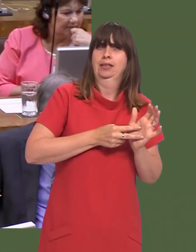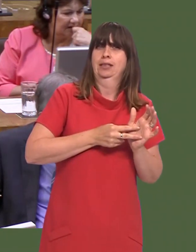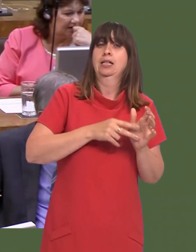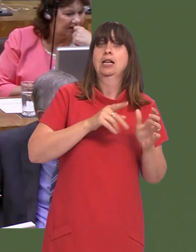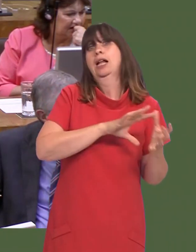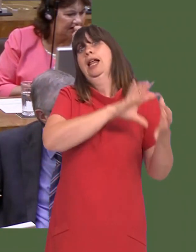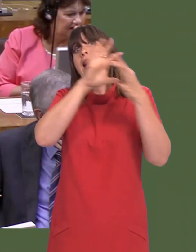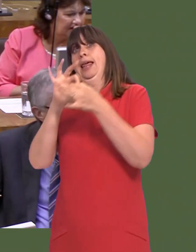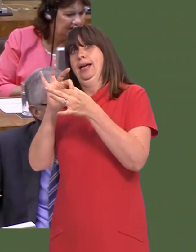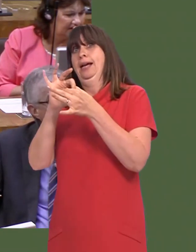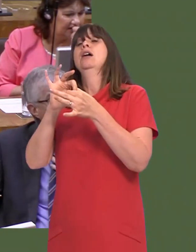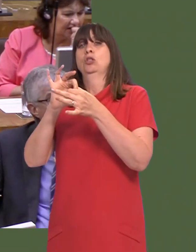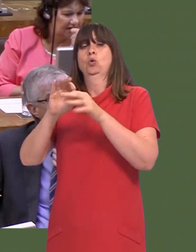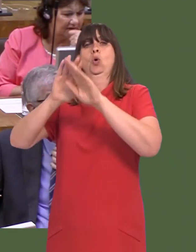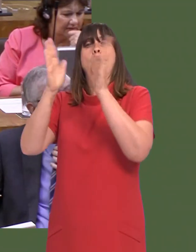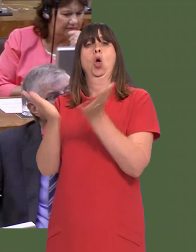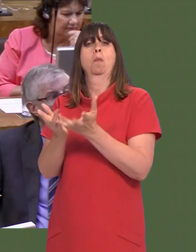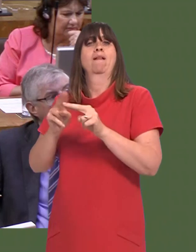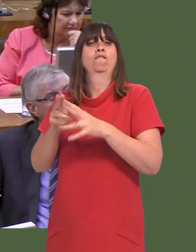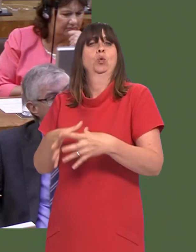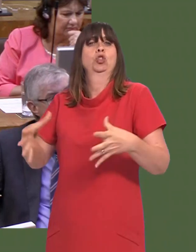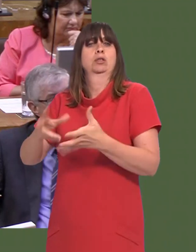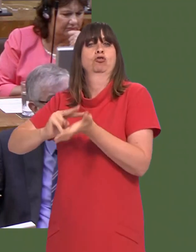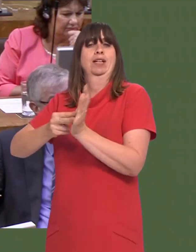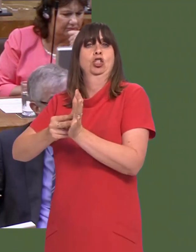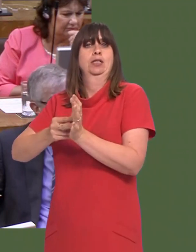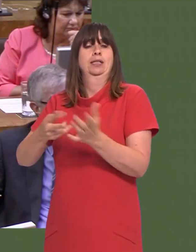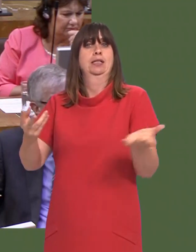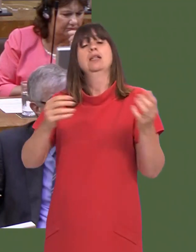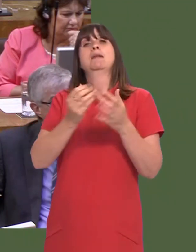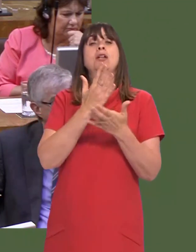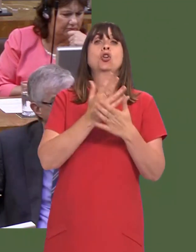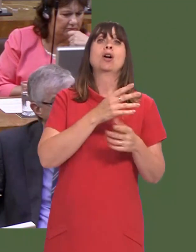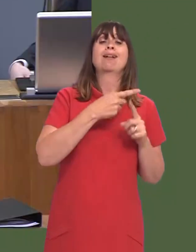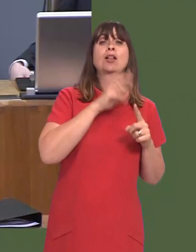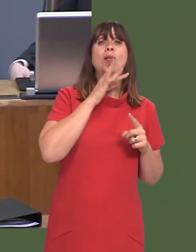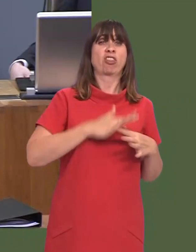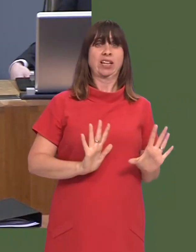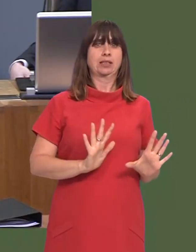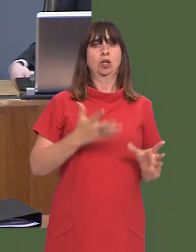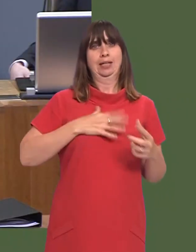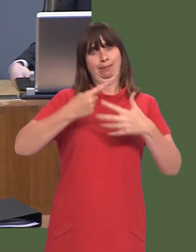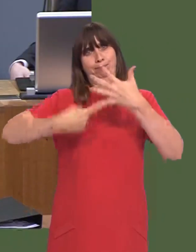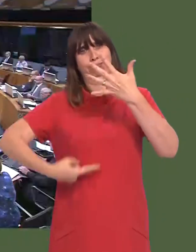strategy to the ëGlobal Futuresí strategy in order to ensure that our children have the opportunity to learn more than two languages in future.